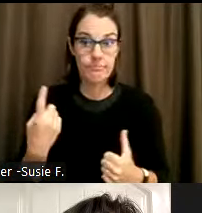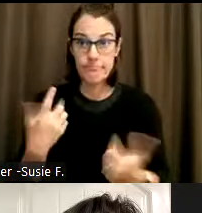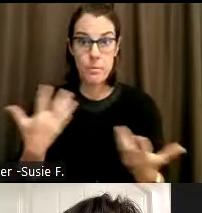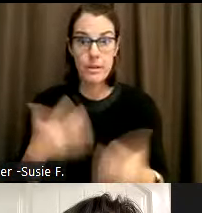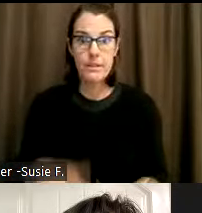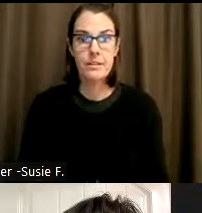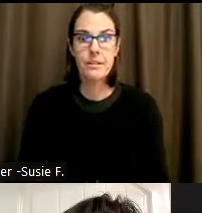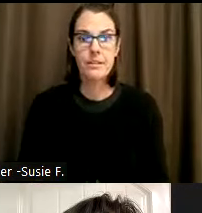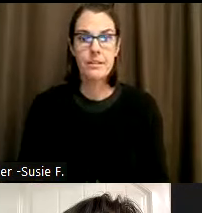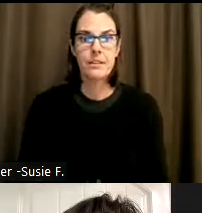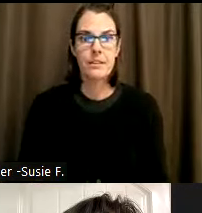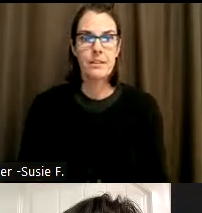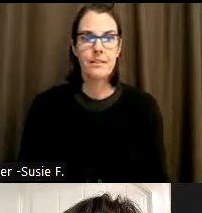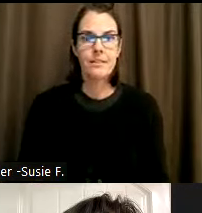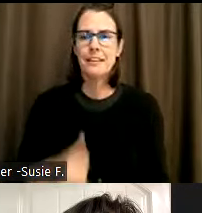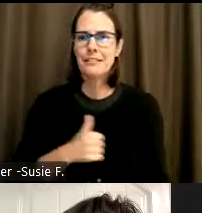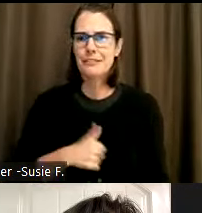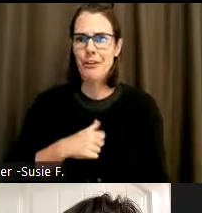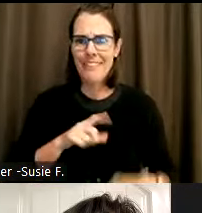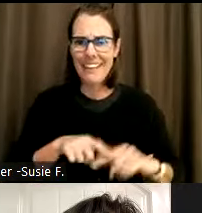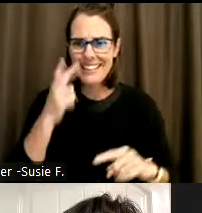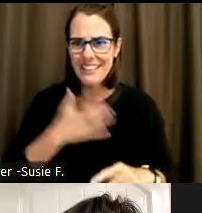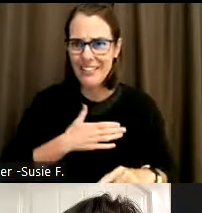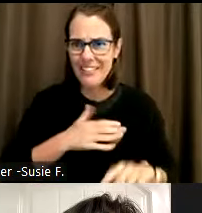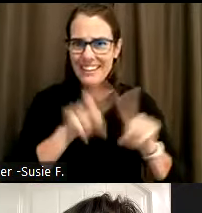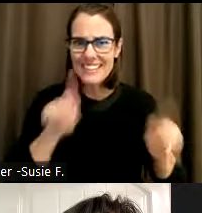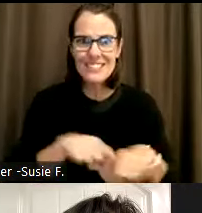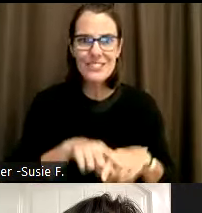I've got a little window blocking me here. Decenter ableist culture